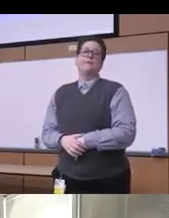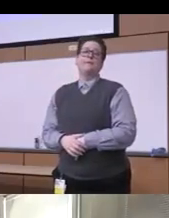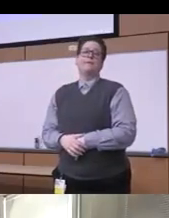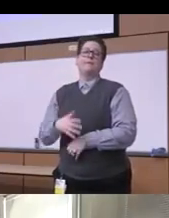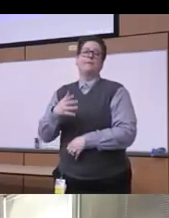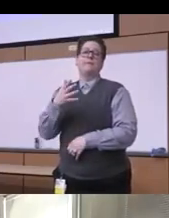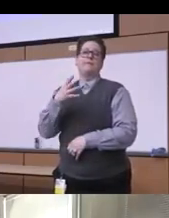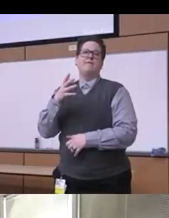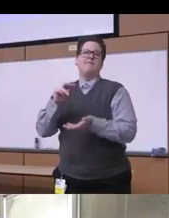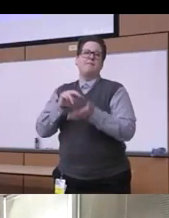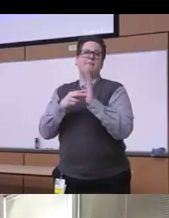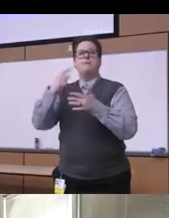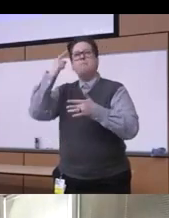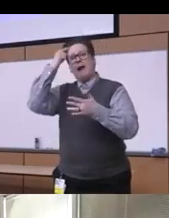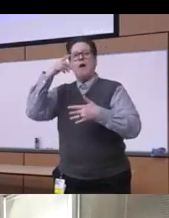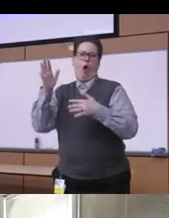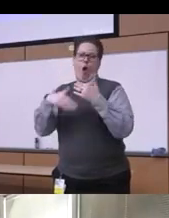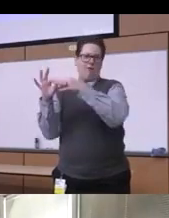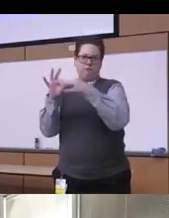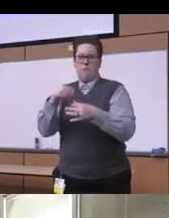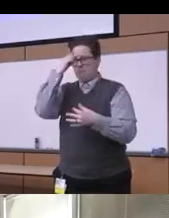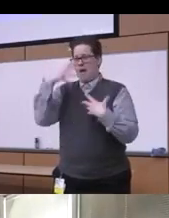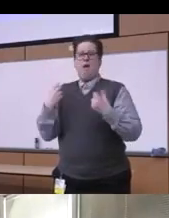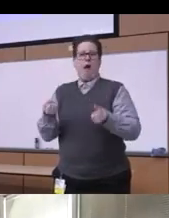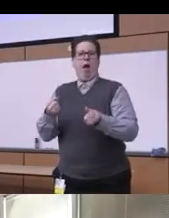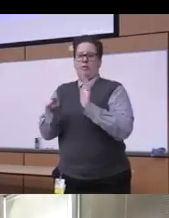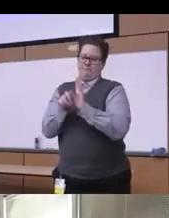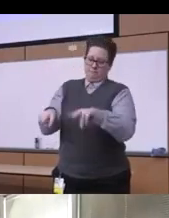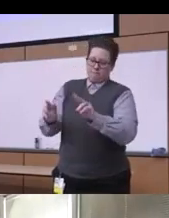health stigma and and that has ramifications when it comes to mental and physical health